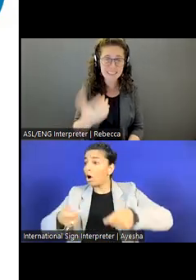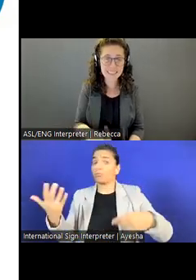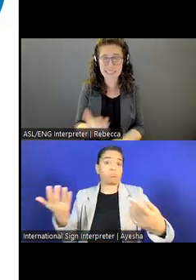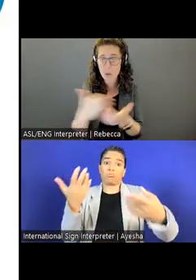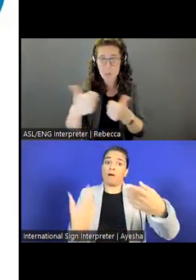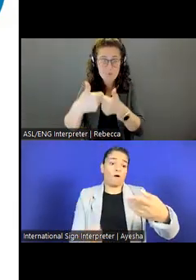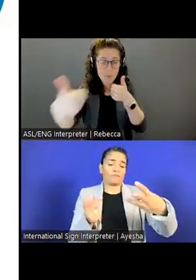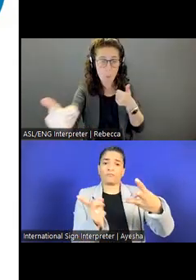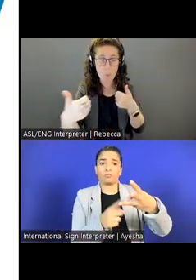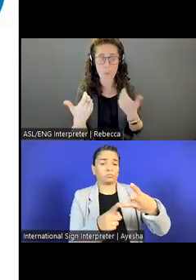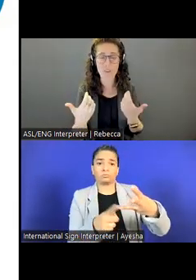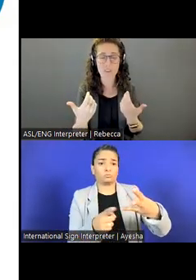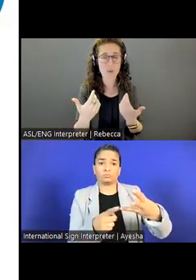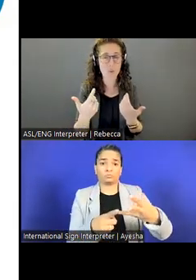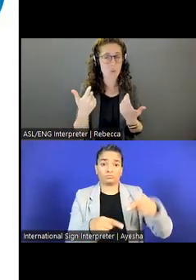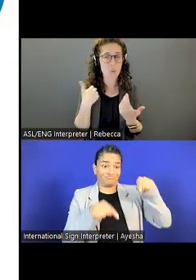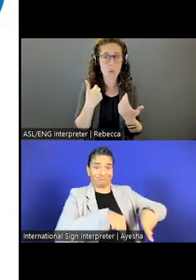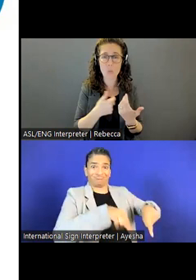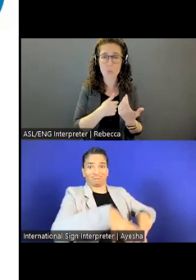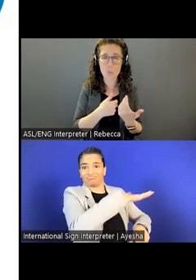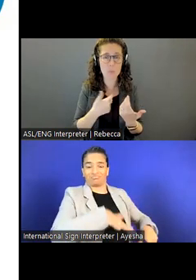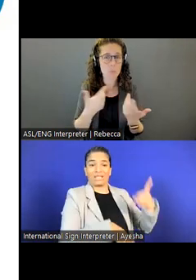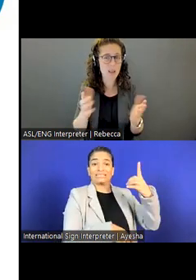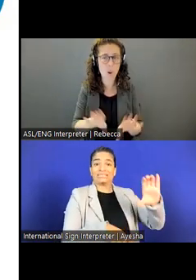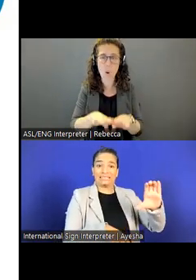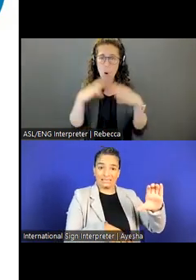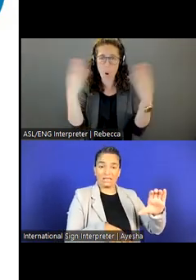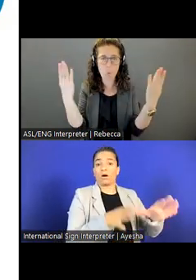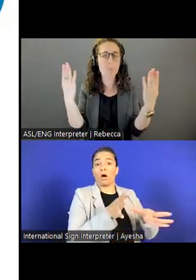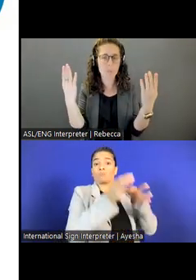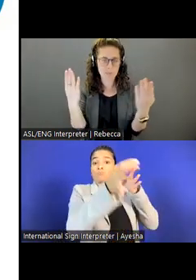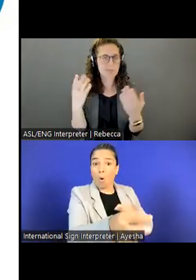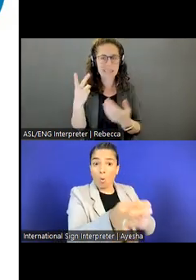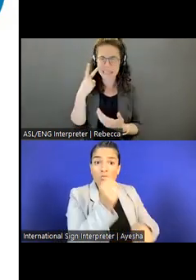We welcome you to check out what things are there.